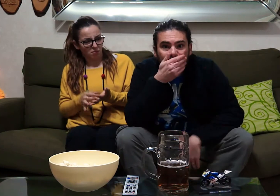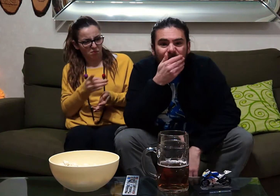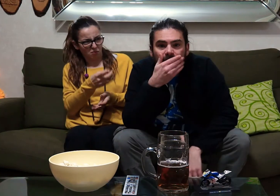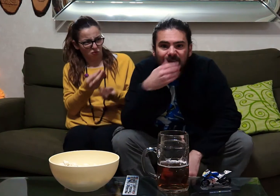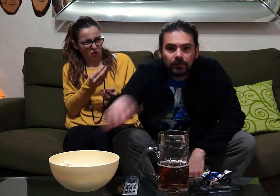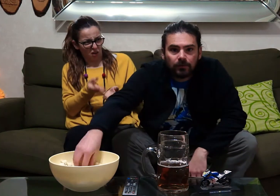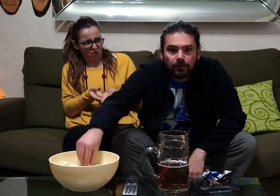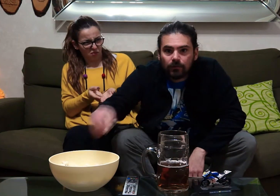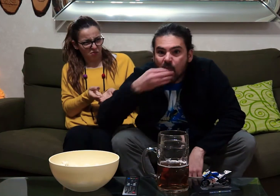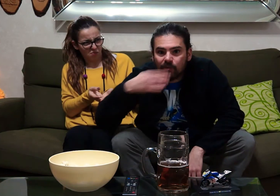but it's a toy! ...